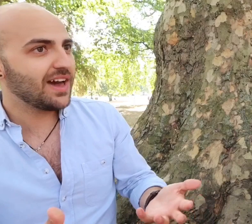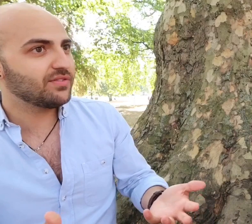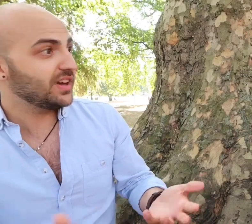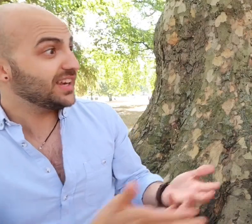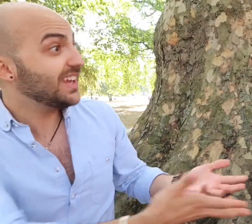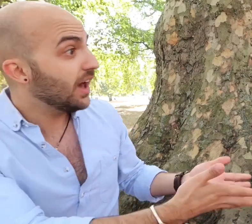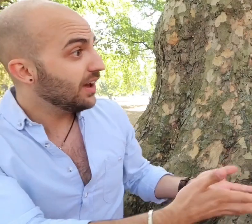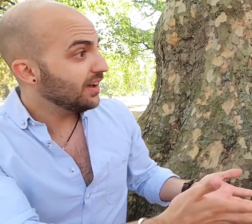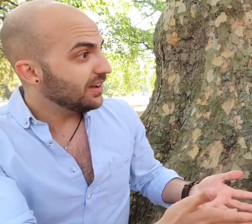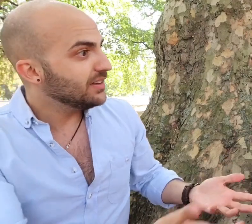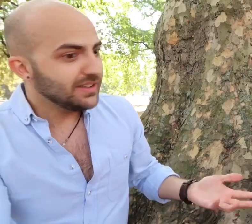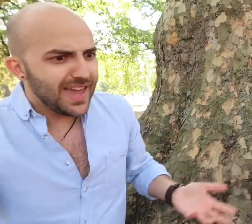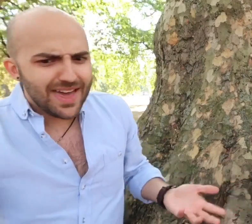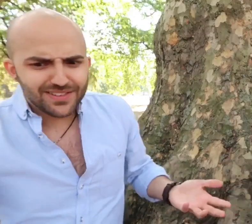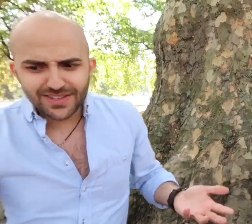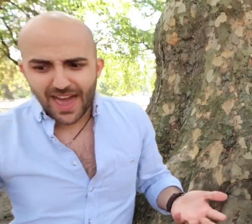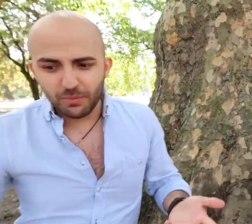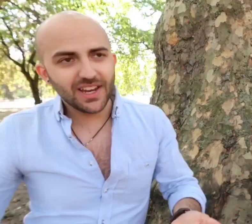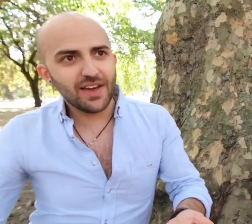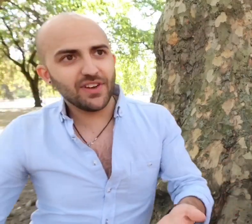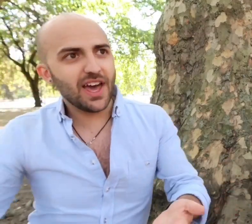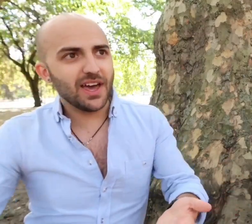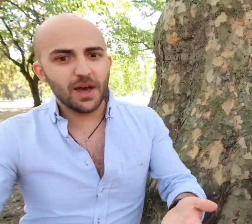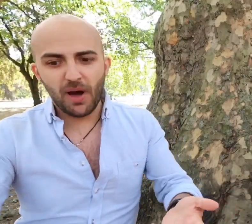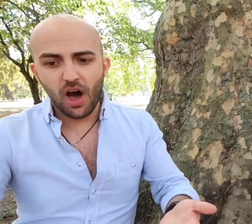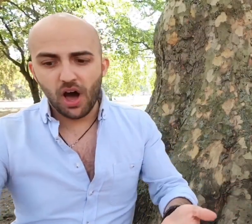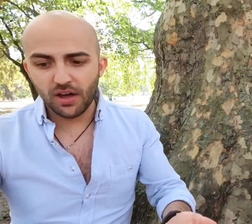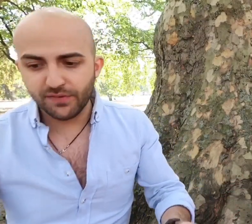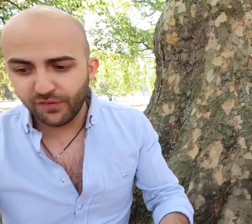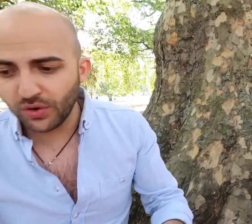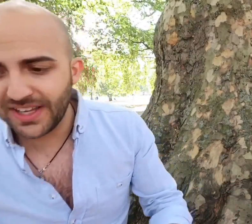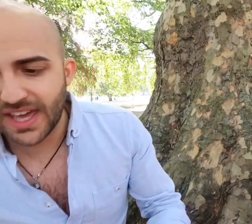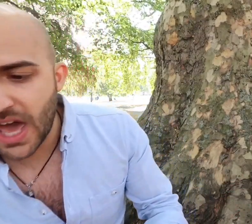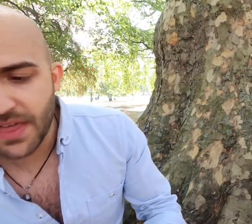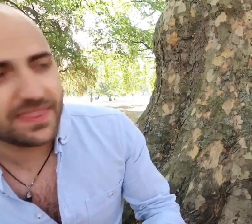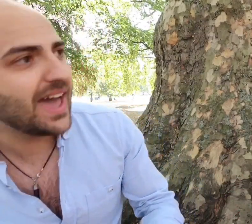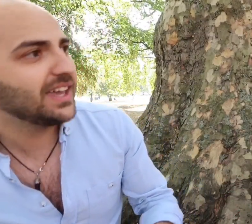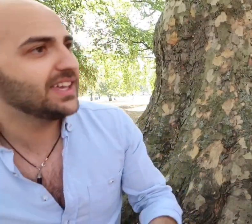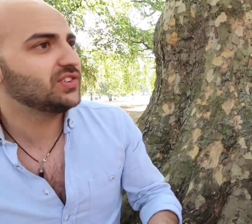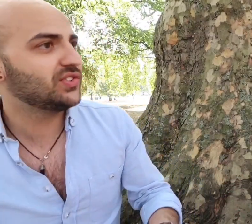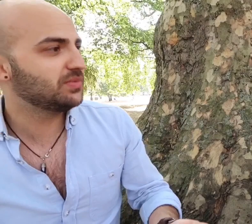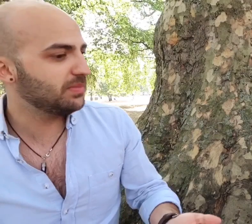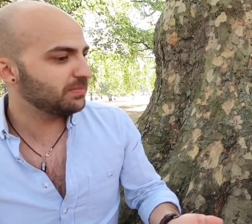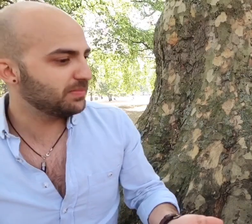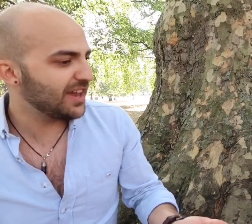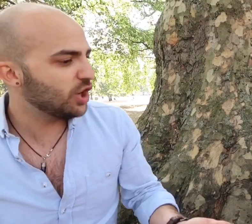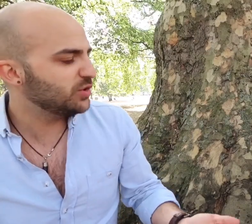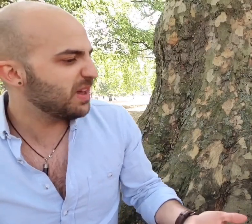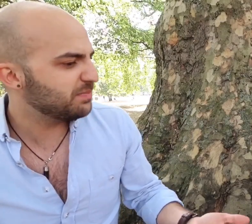have a Nia, yeah there's a place for them, we could have a part for Nia that that knows a bit of